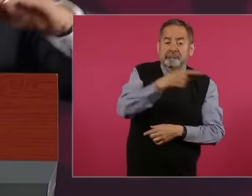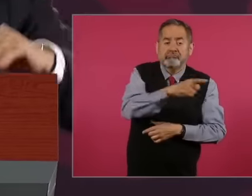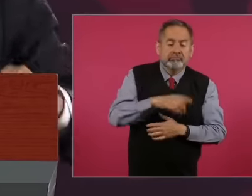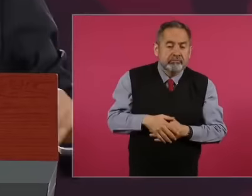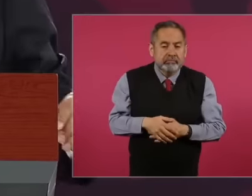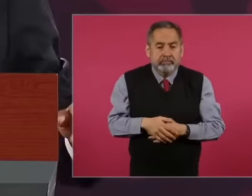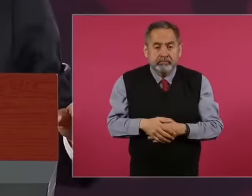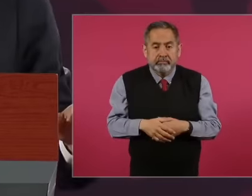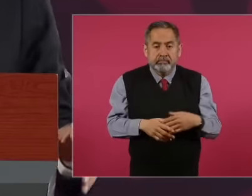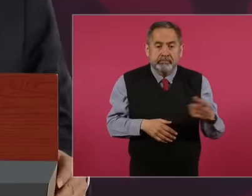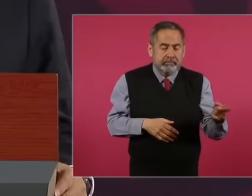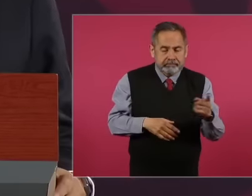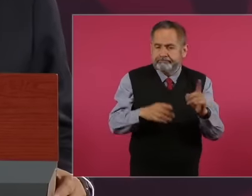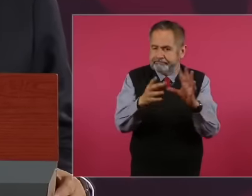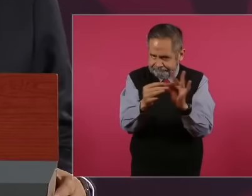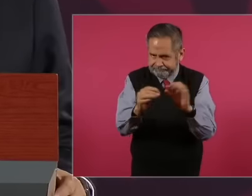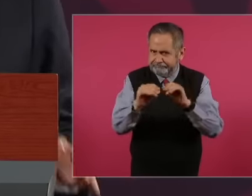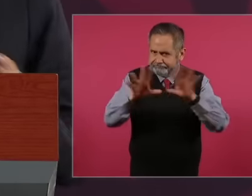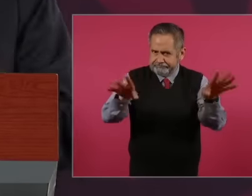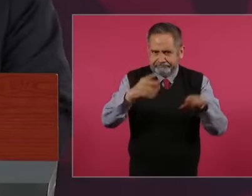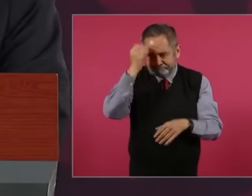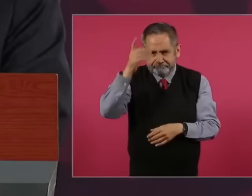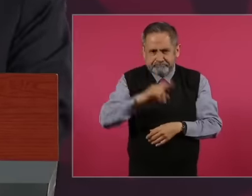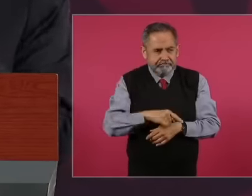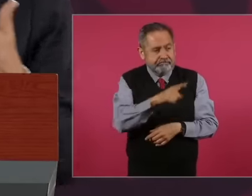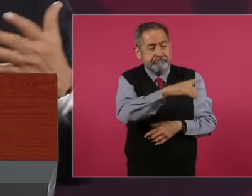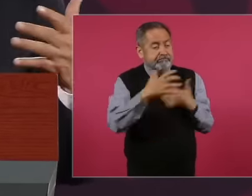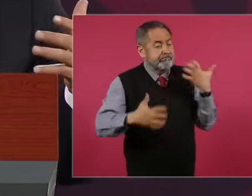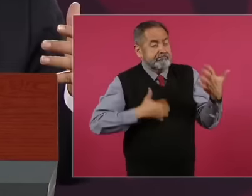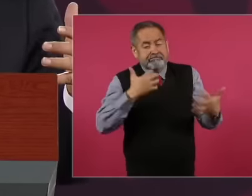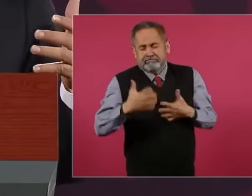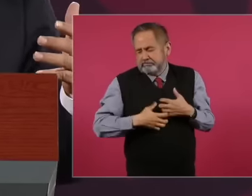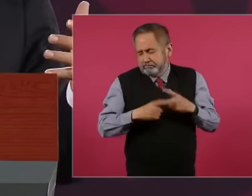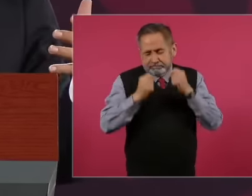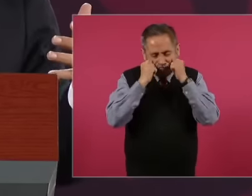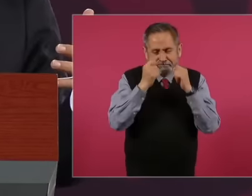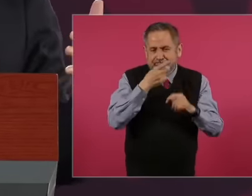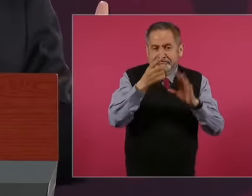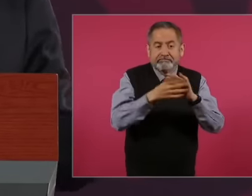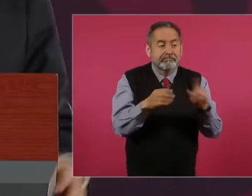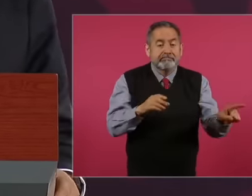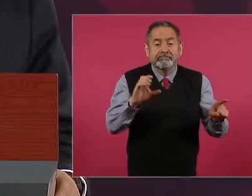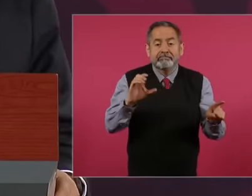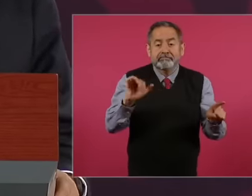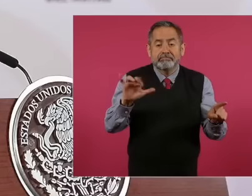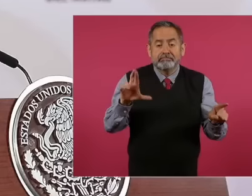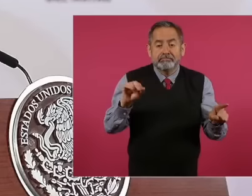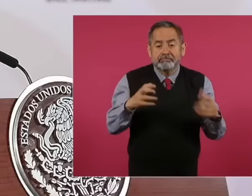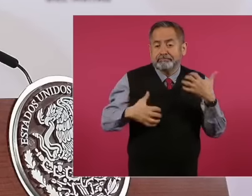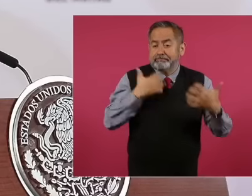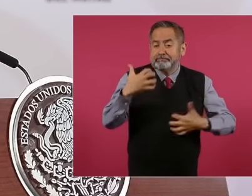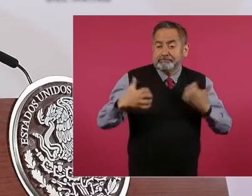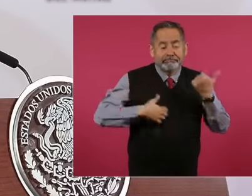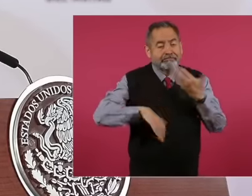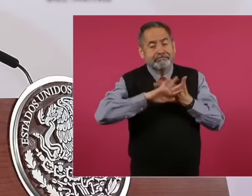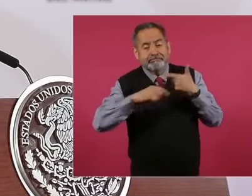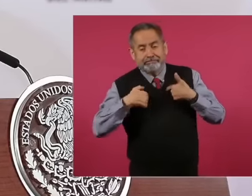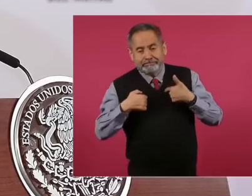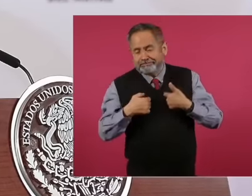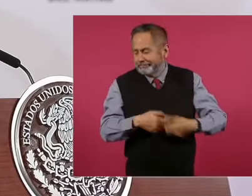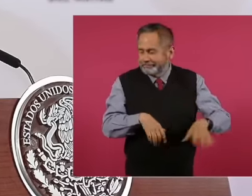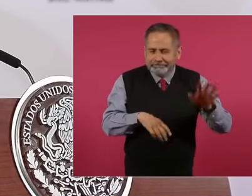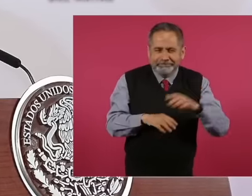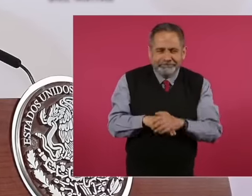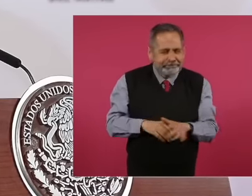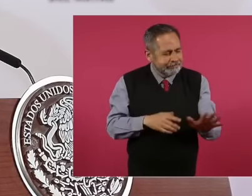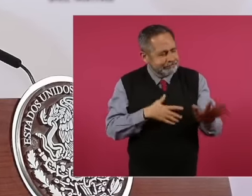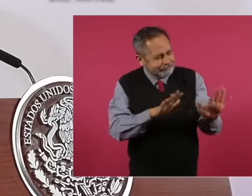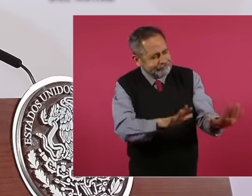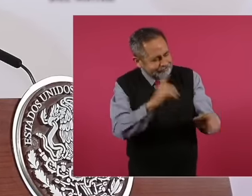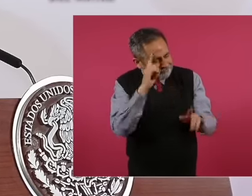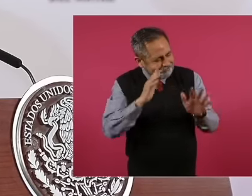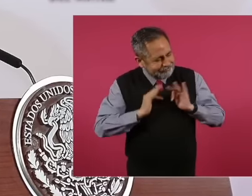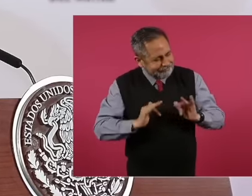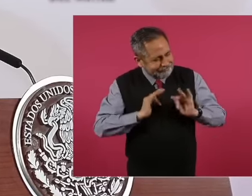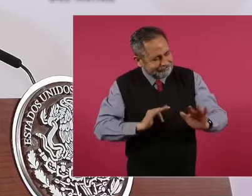can't be let go, this Ciro is very angry with me, what should I do? to calm down